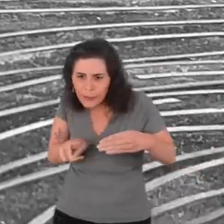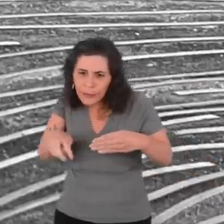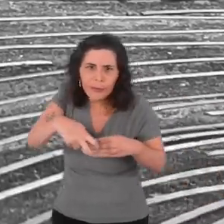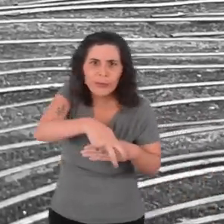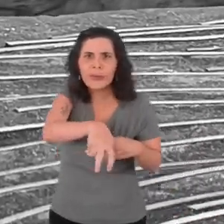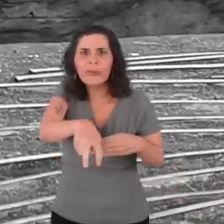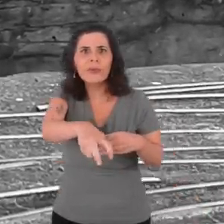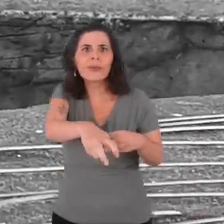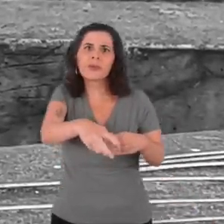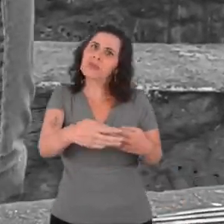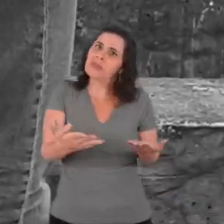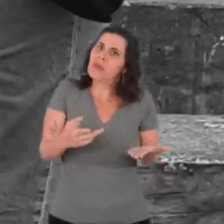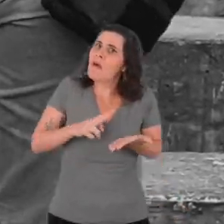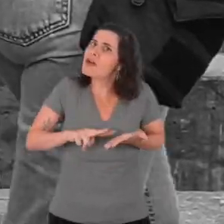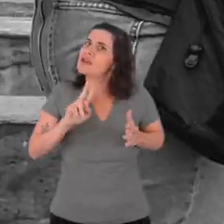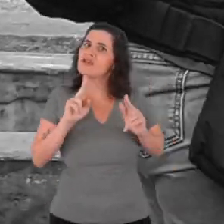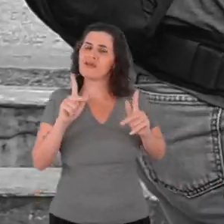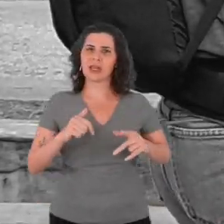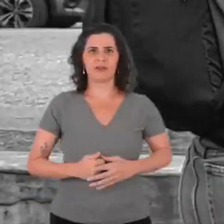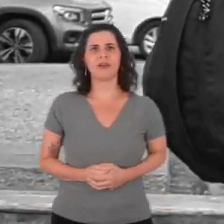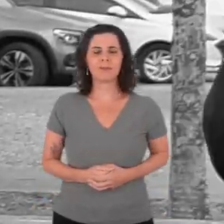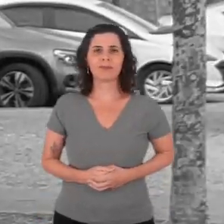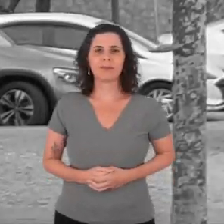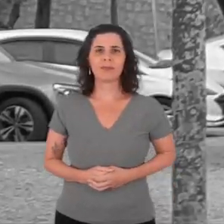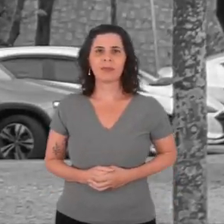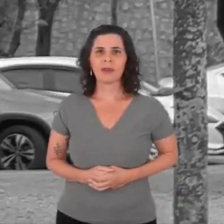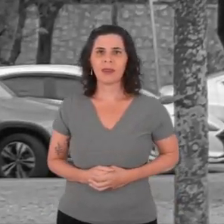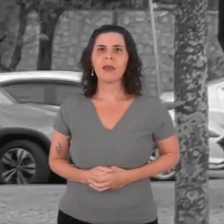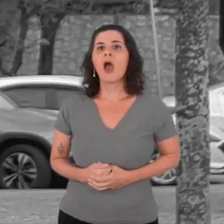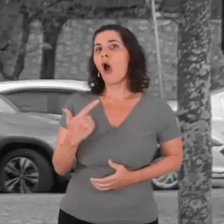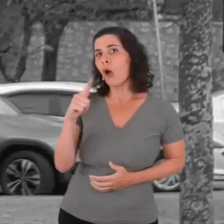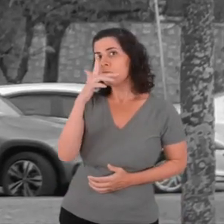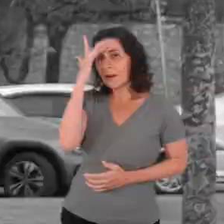[Antoni Abad posts the intervention of another participant]